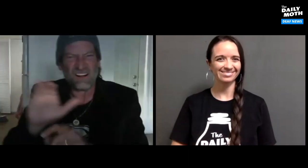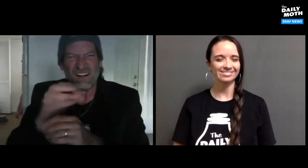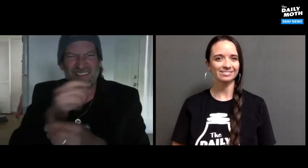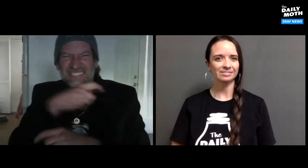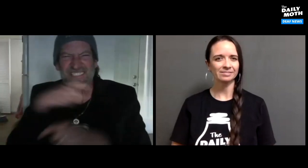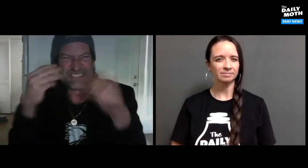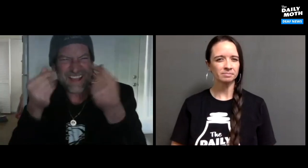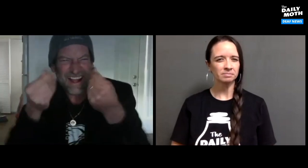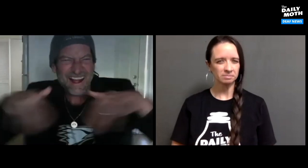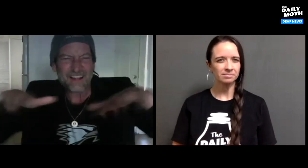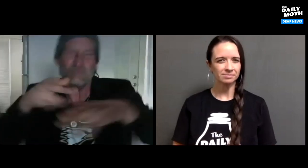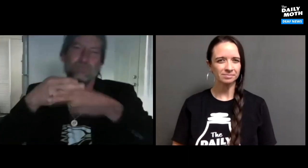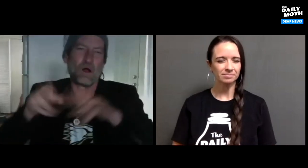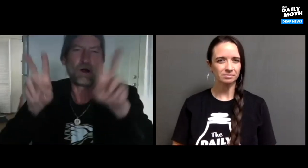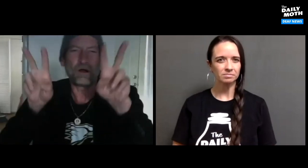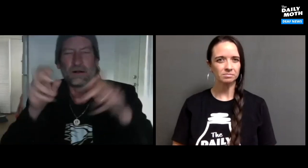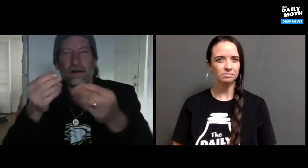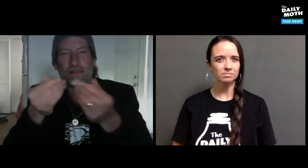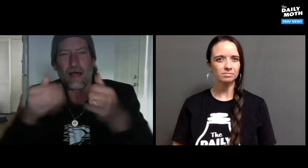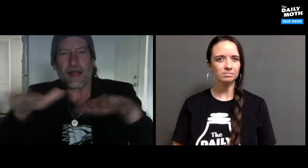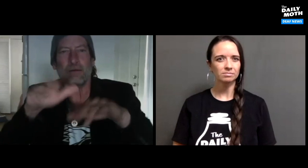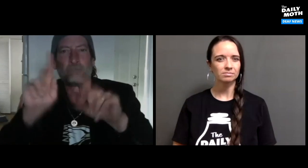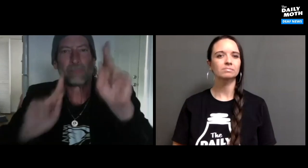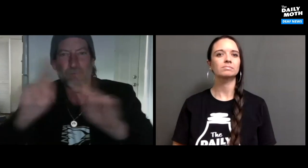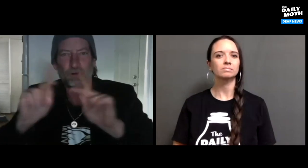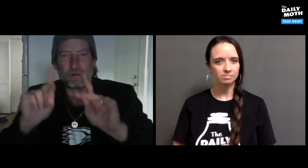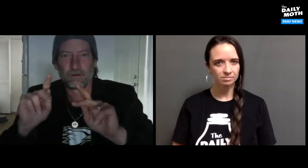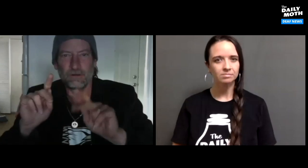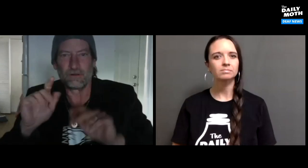I researched on the desert called "sand people."